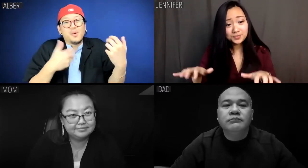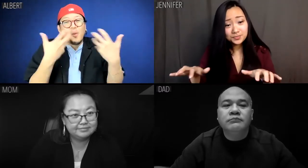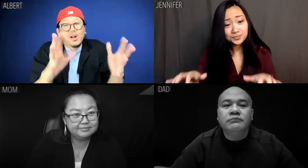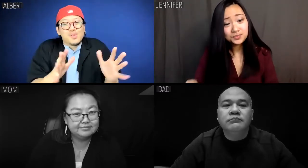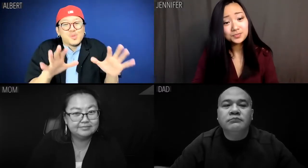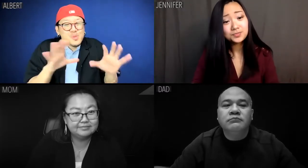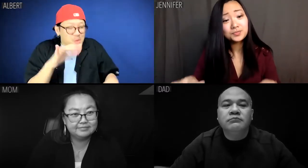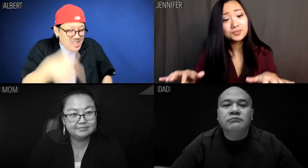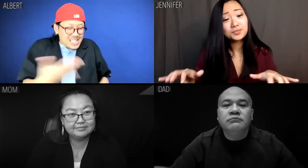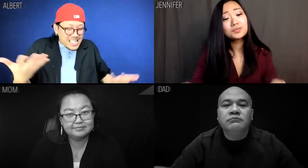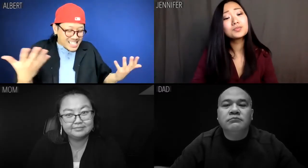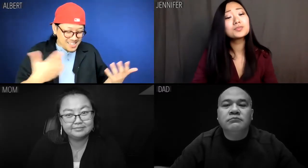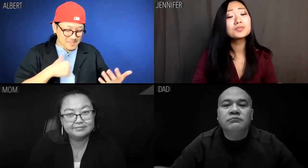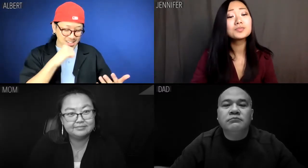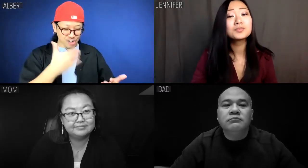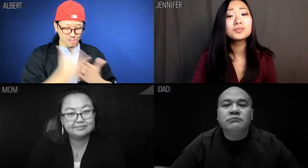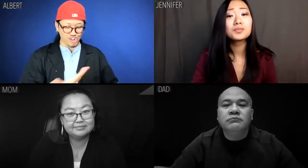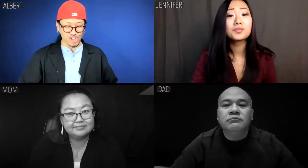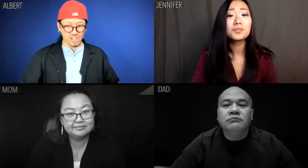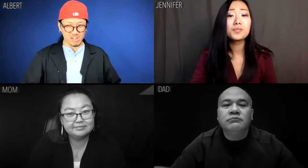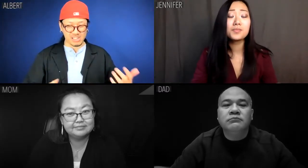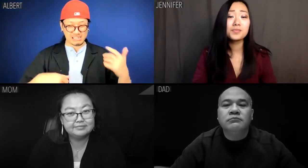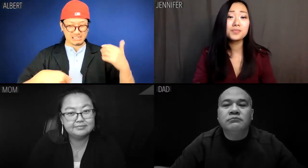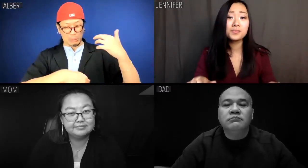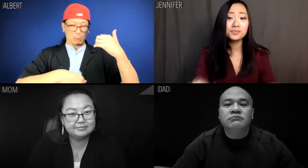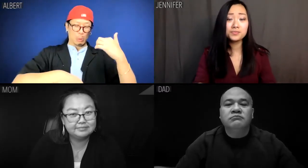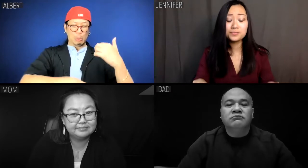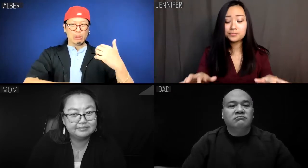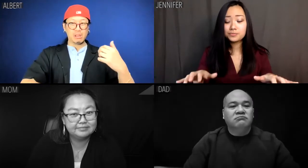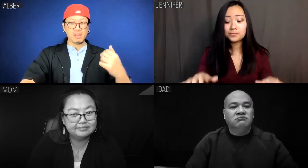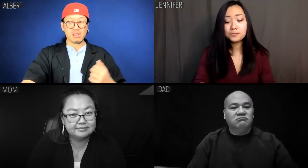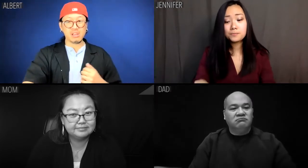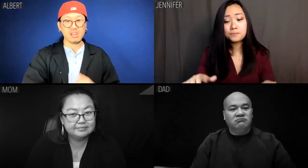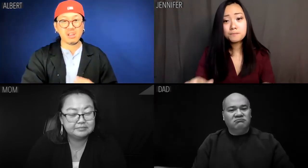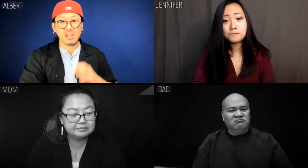Albert: I don't want to do this, I'm no good at cello.